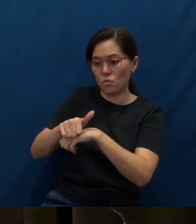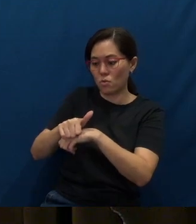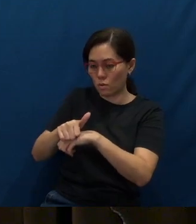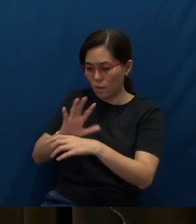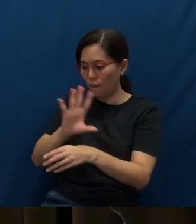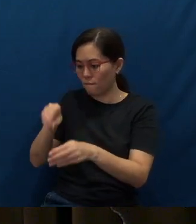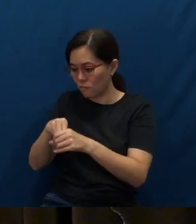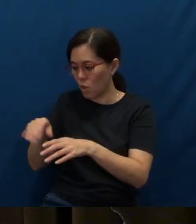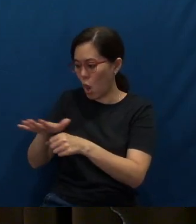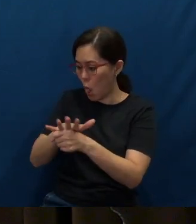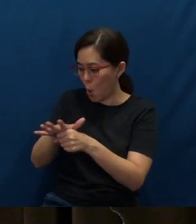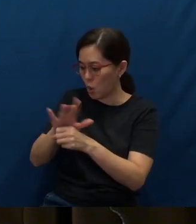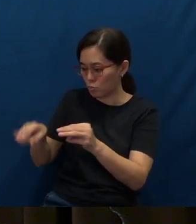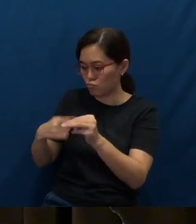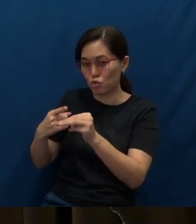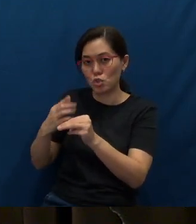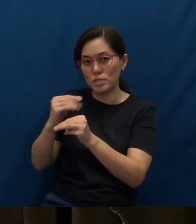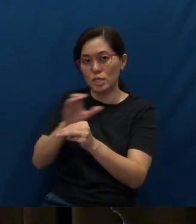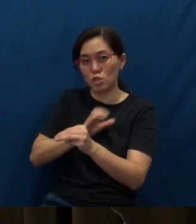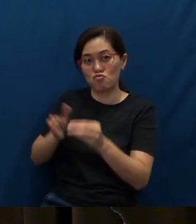in local missions and Christian work.